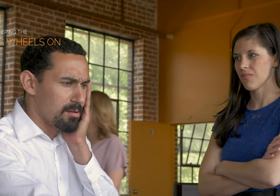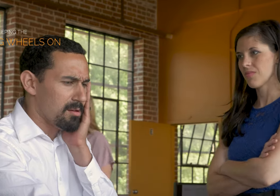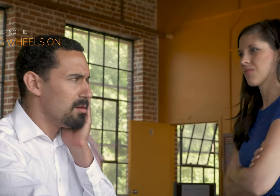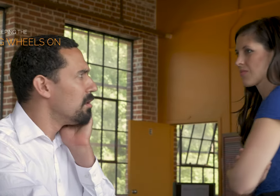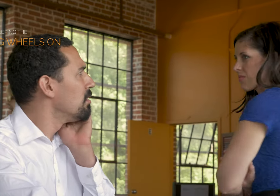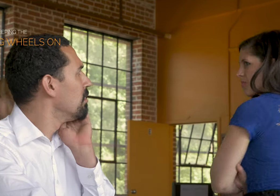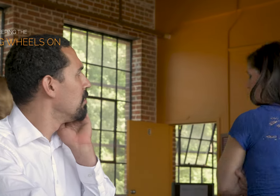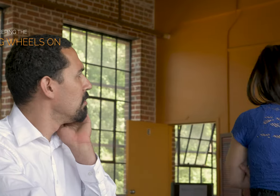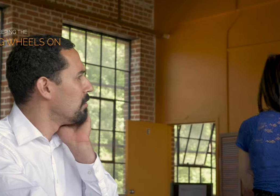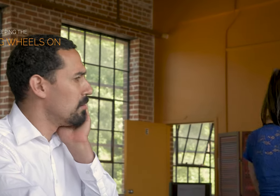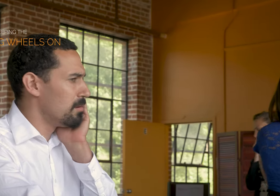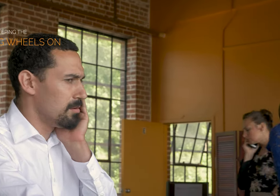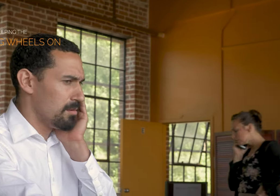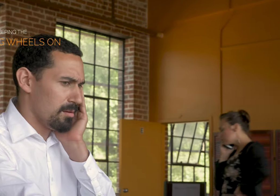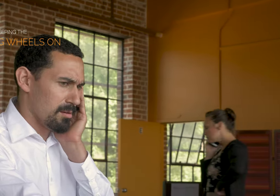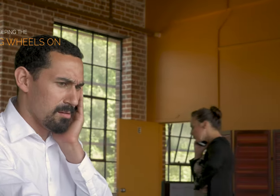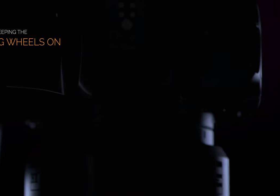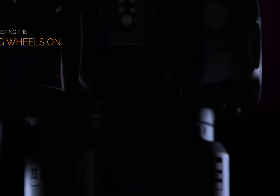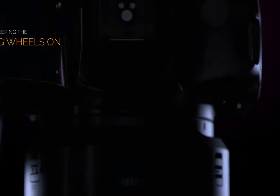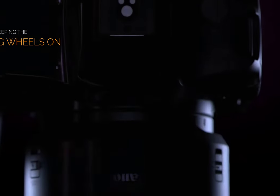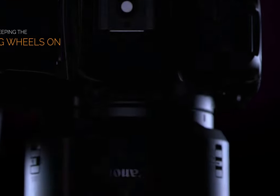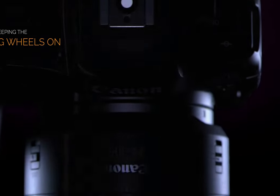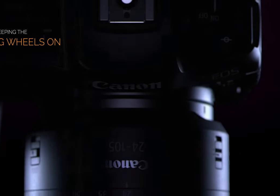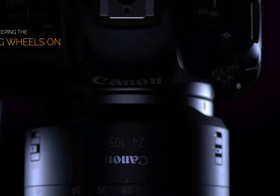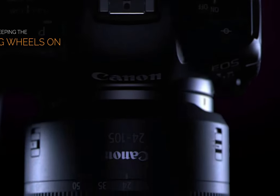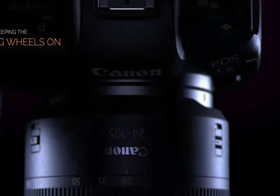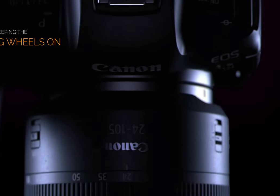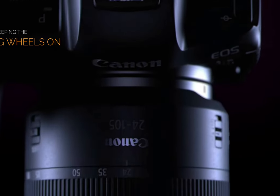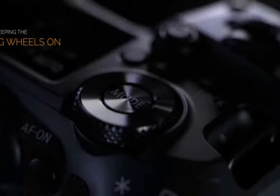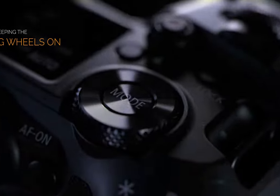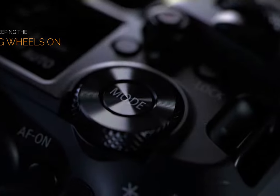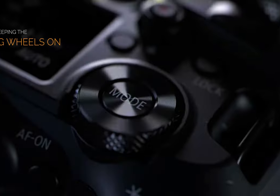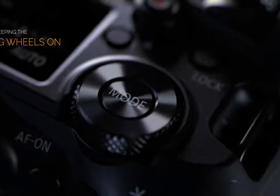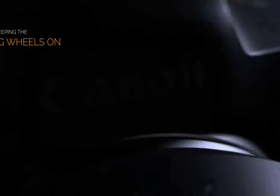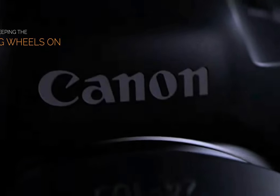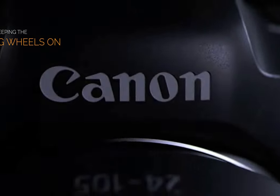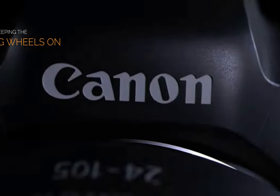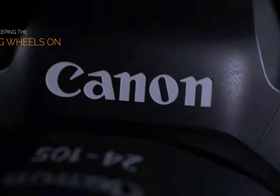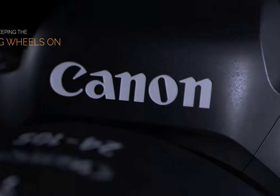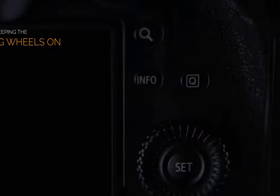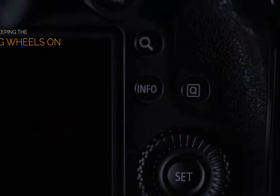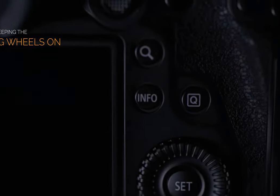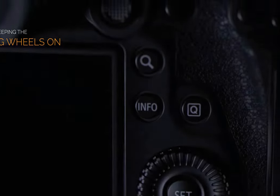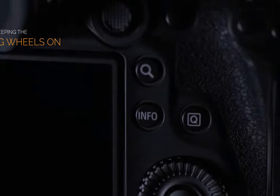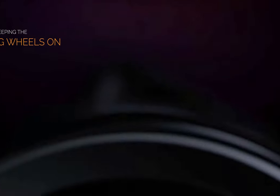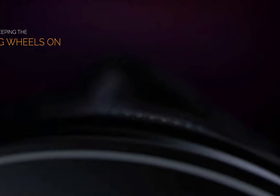you've been reading between the lines from Canon you're going to realize their latest firmware update for the Canon R5 it's pretty obvious that Canon has decided to keep one of its flagship